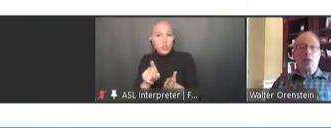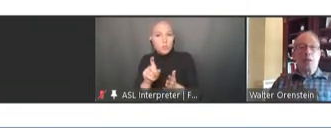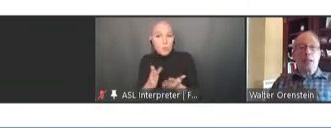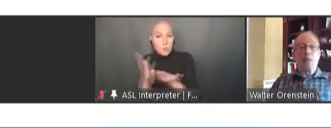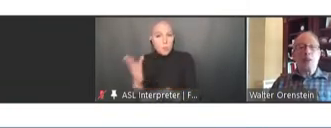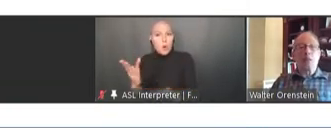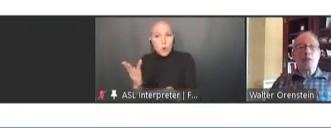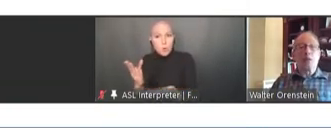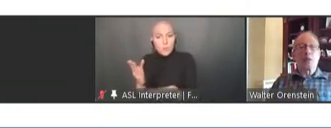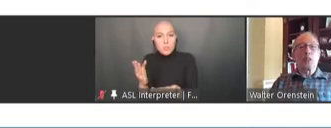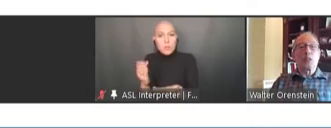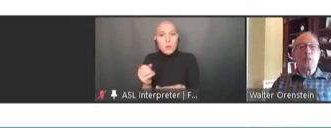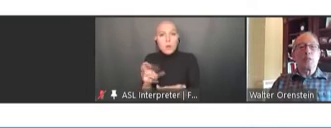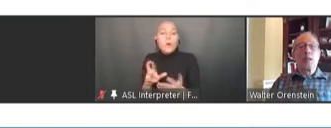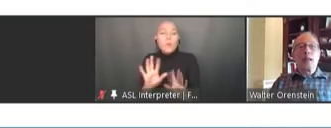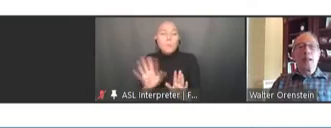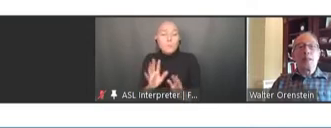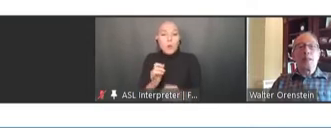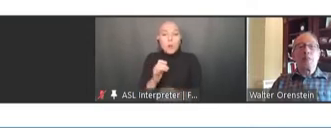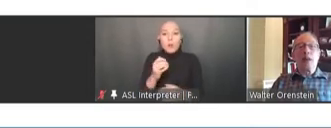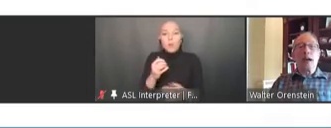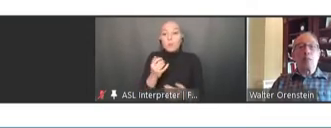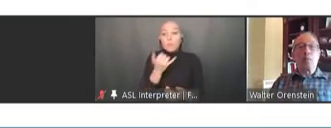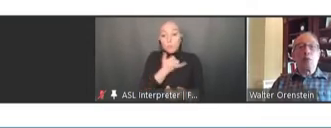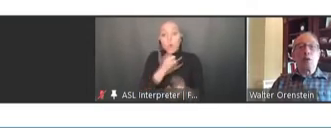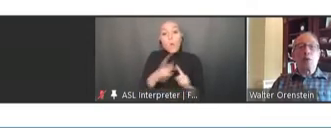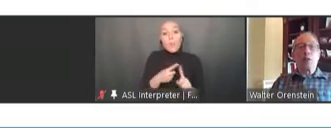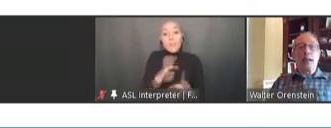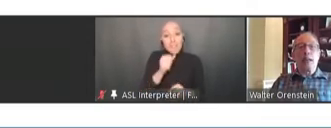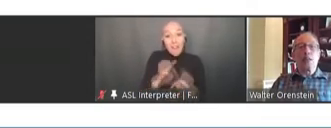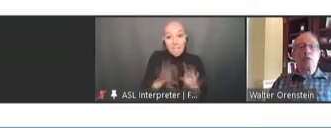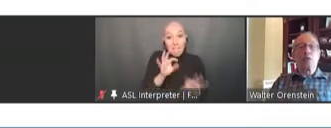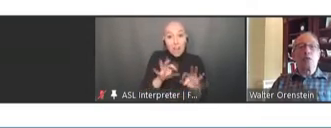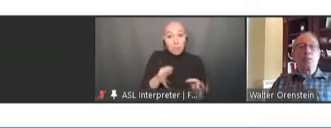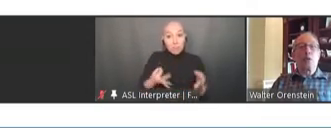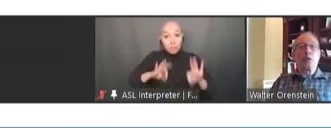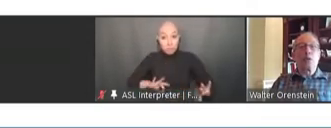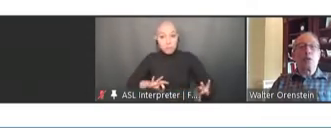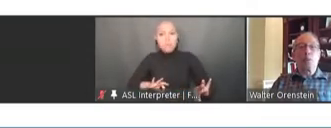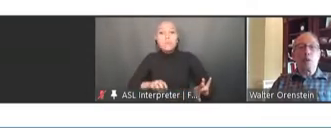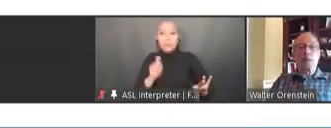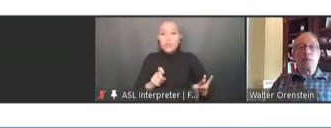they're not found to be cost cutting. And an NVAC report was added to the president